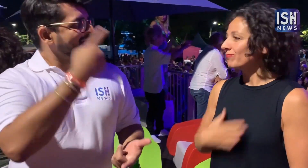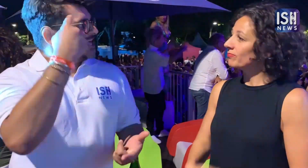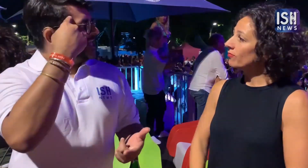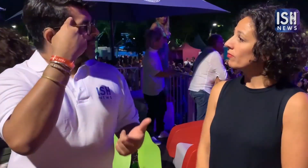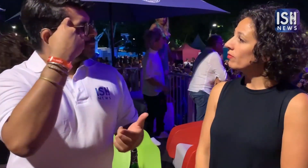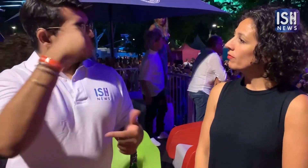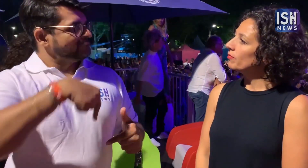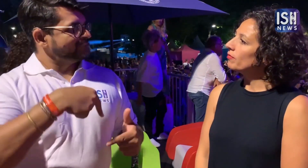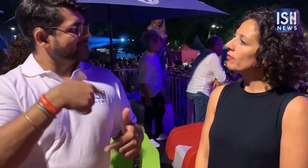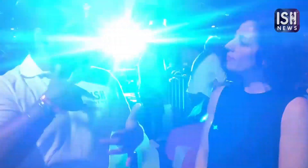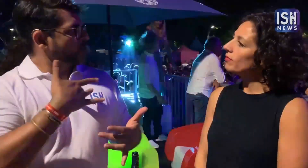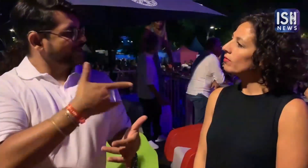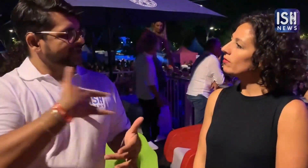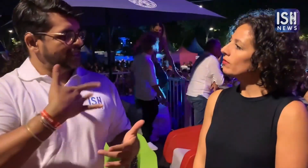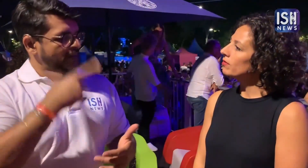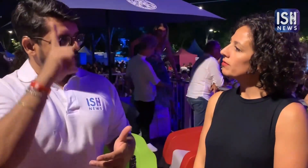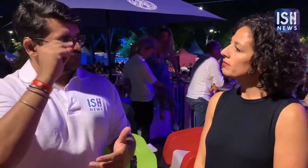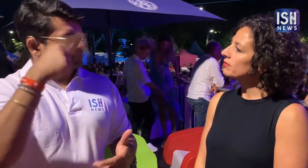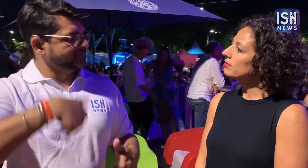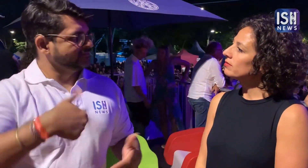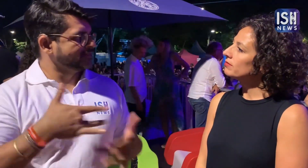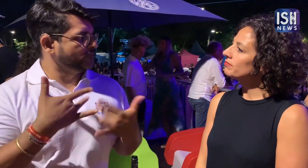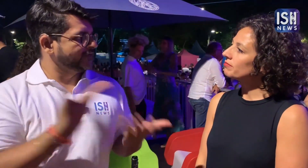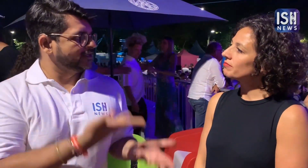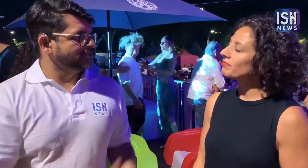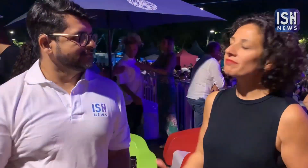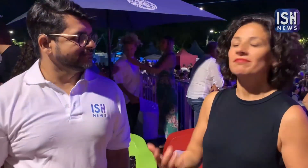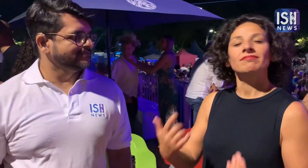How do you feel in Clin d'Oeil?